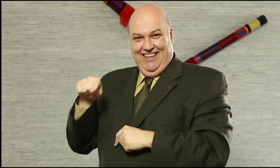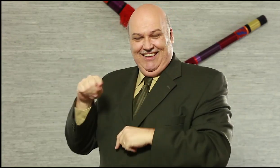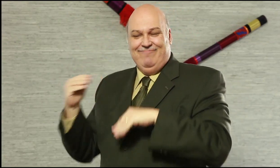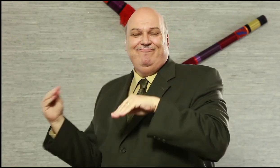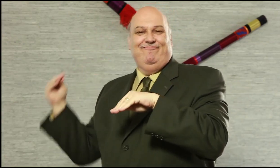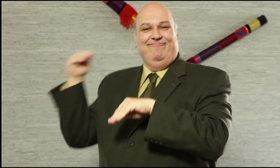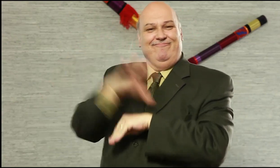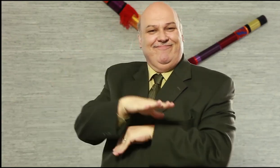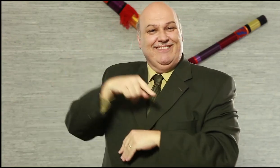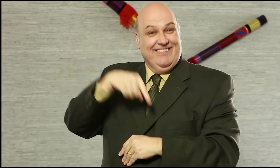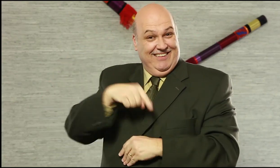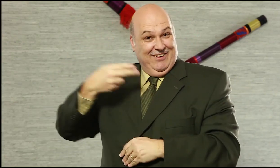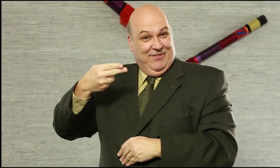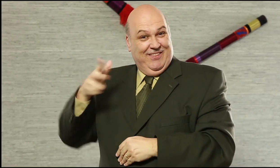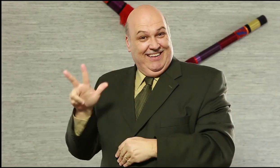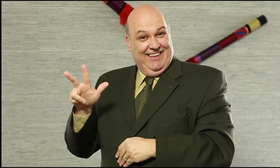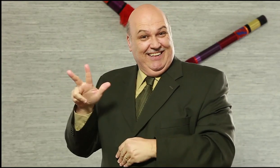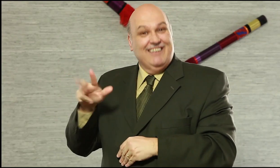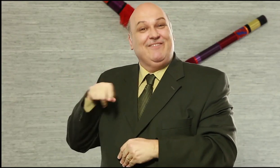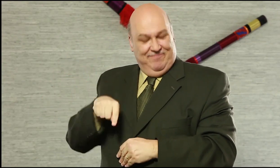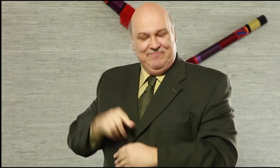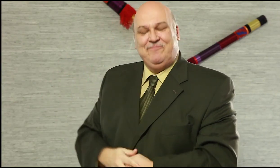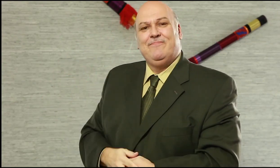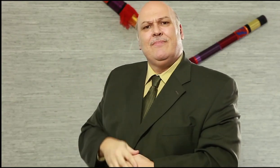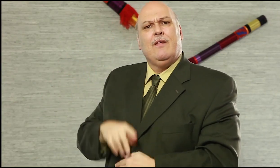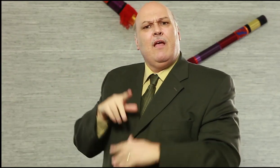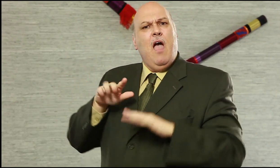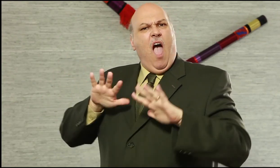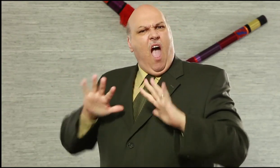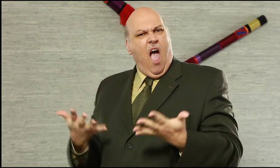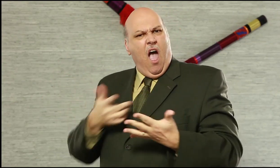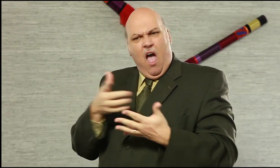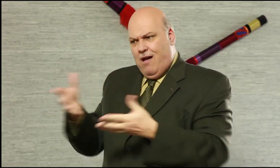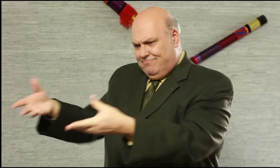Invite your friends to watch DeafWaves on your